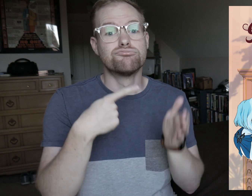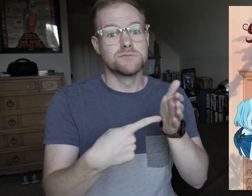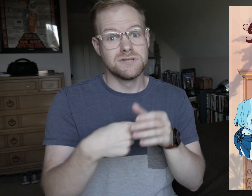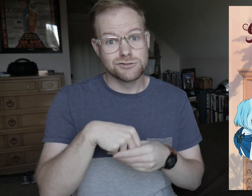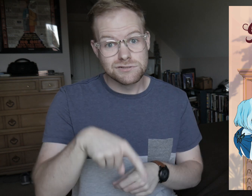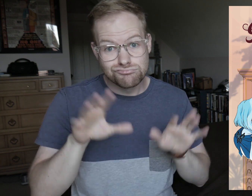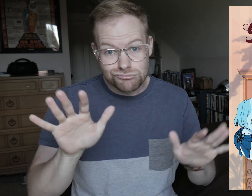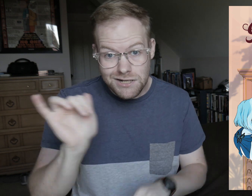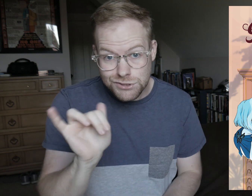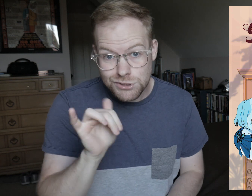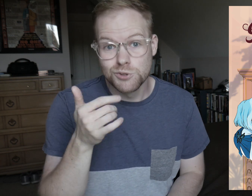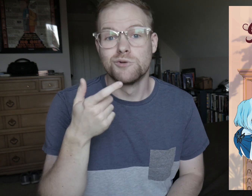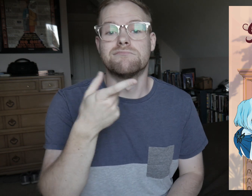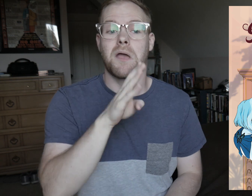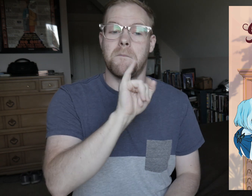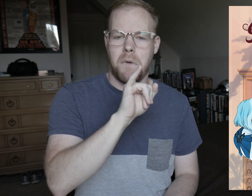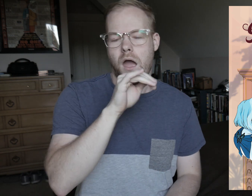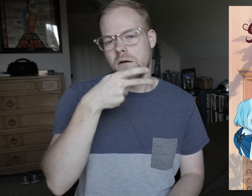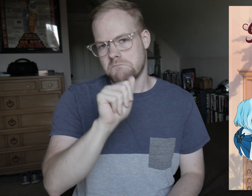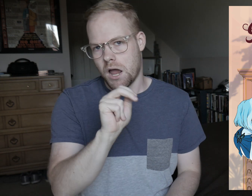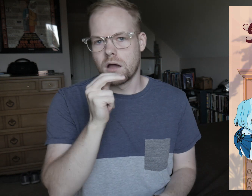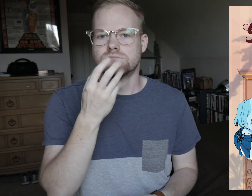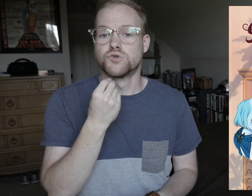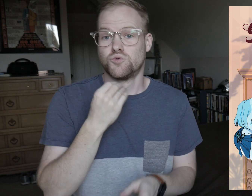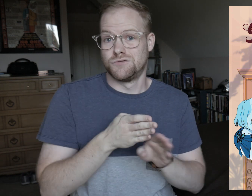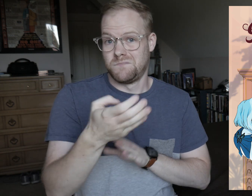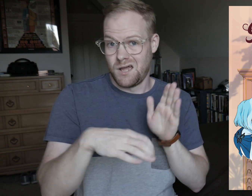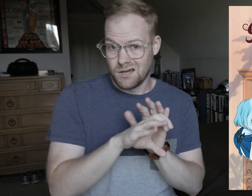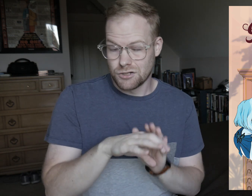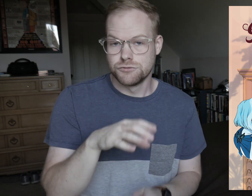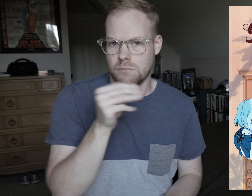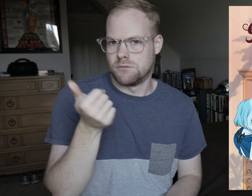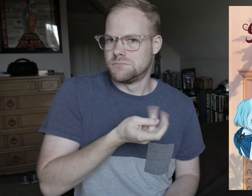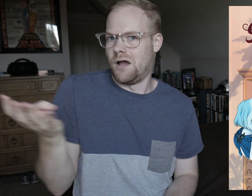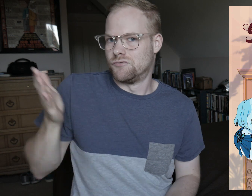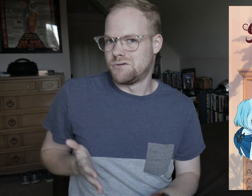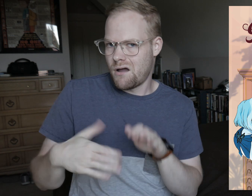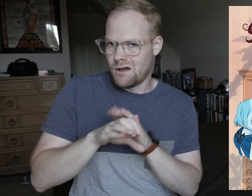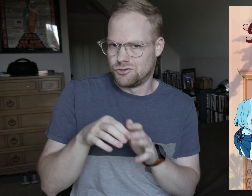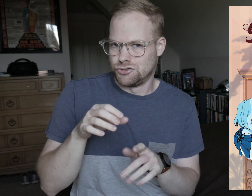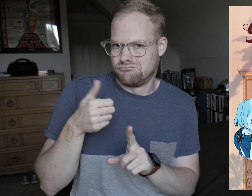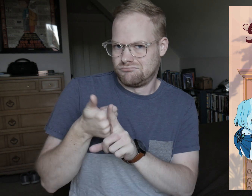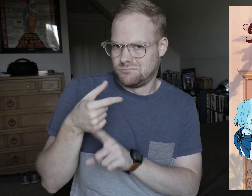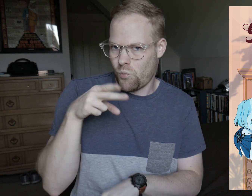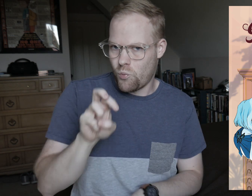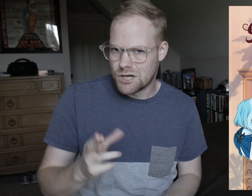The representation in this is great too with a bi/pan Jewish main character and several side characters that are queer.